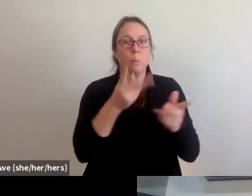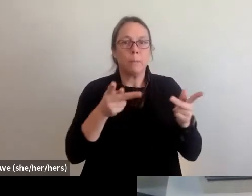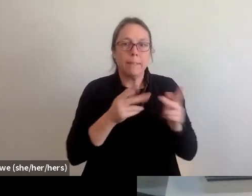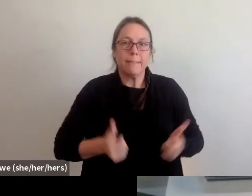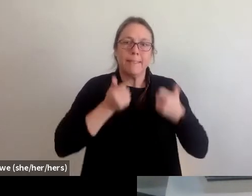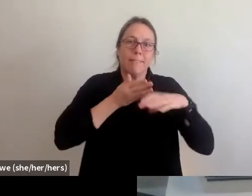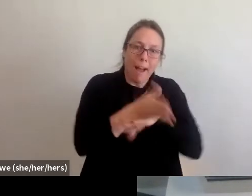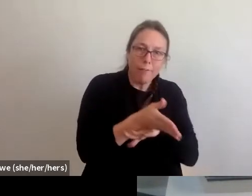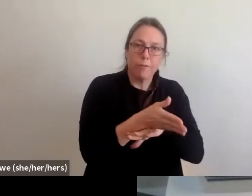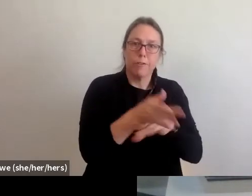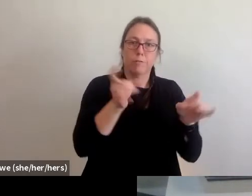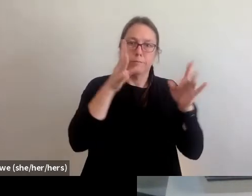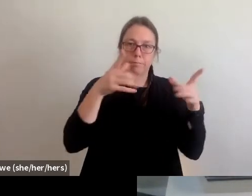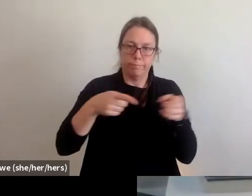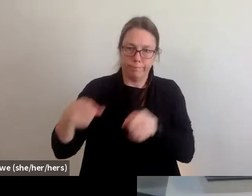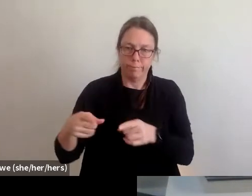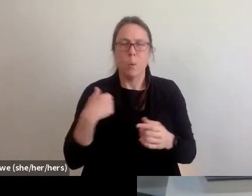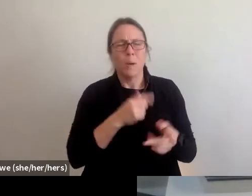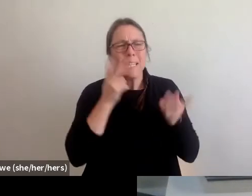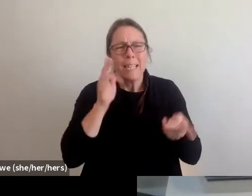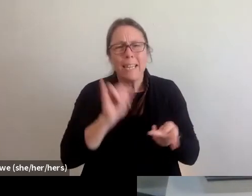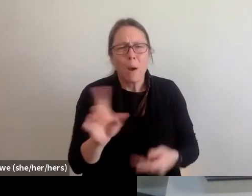And we've seen that in places like Northern California,